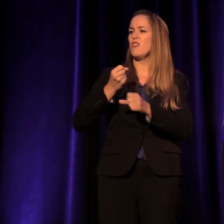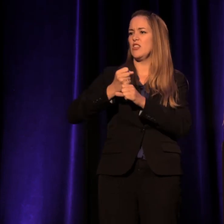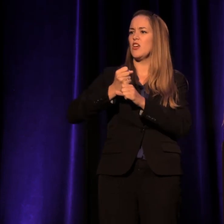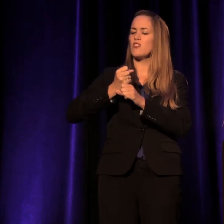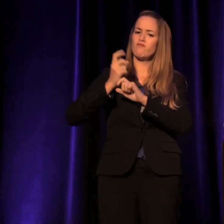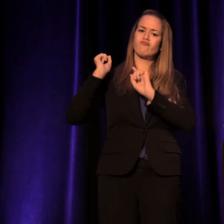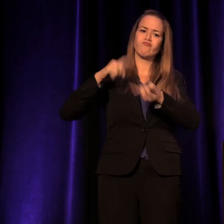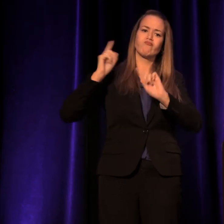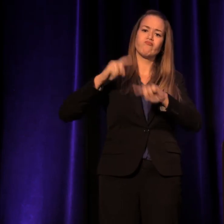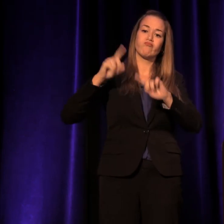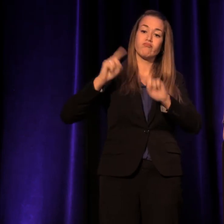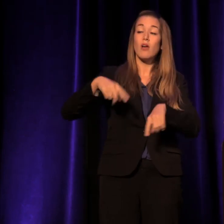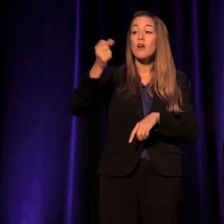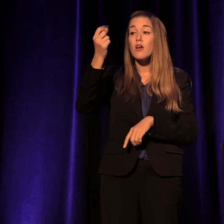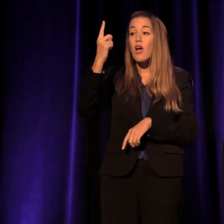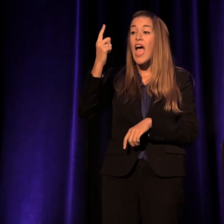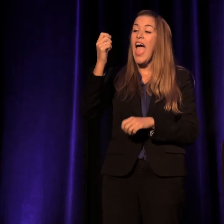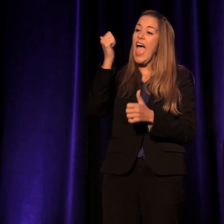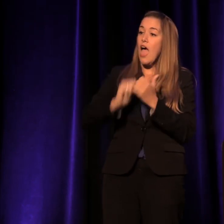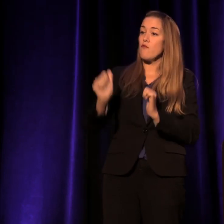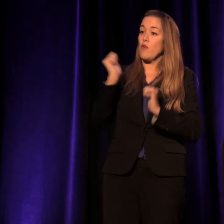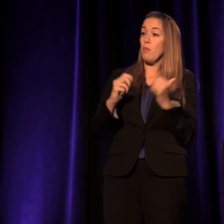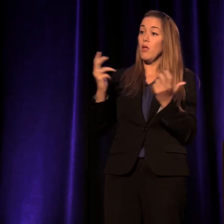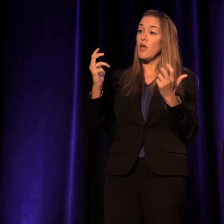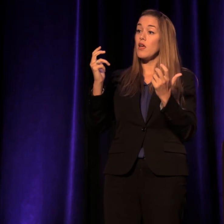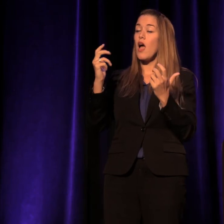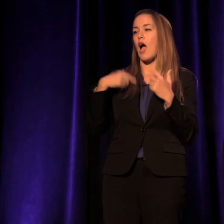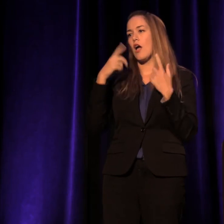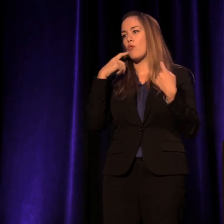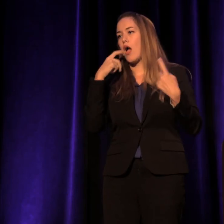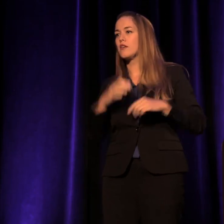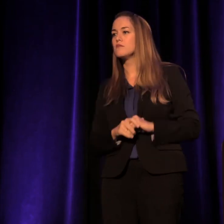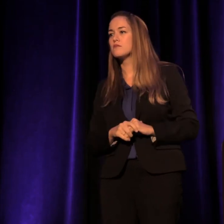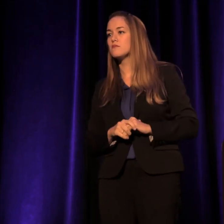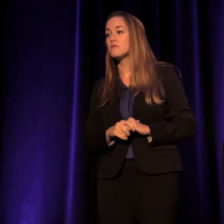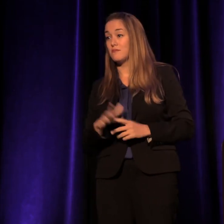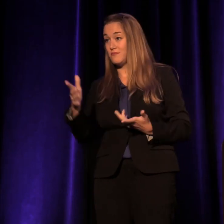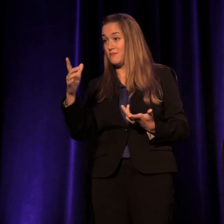and I cried at every single play. Are you noticing a motif?